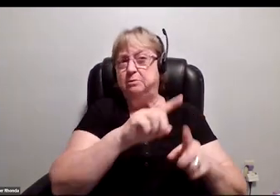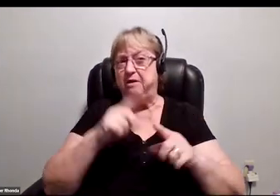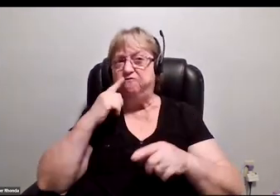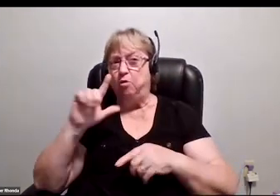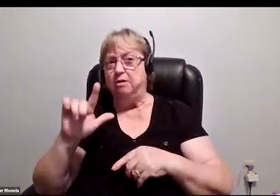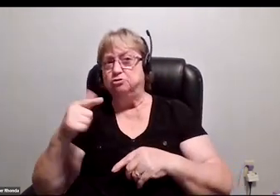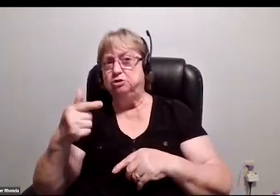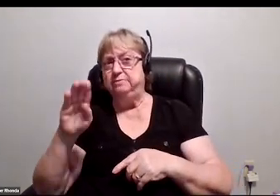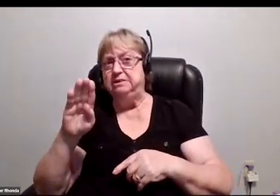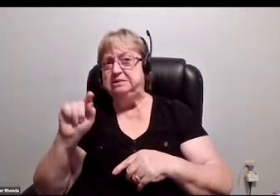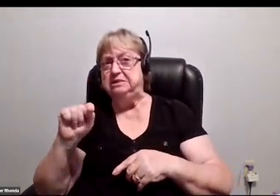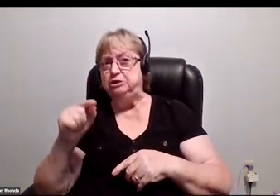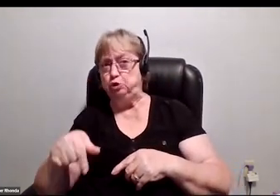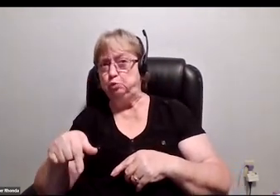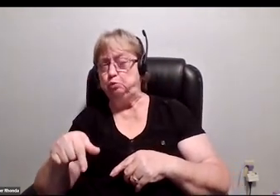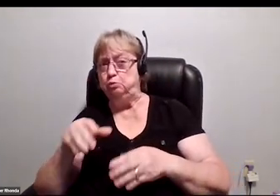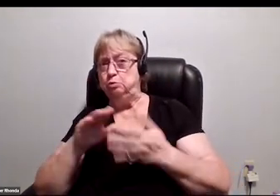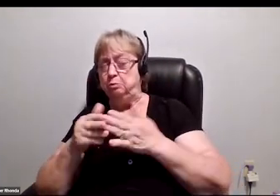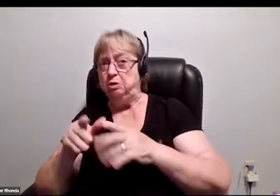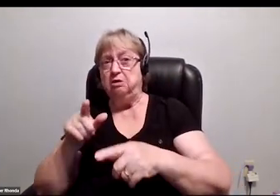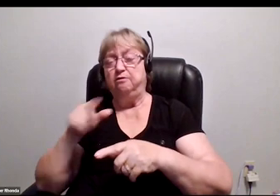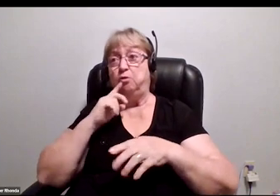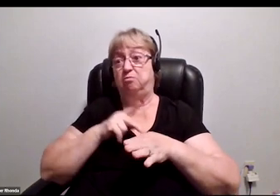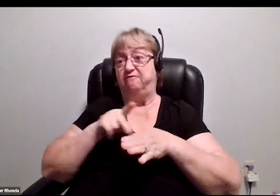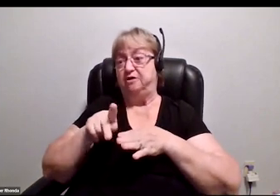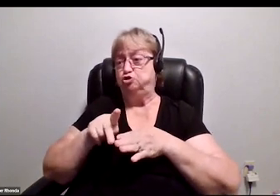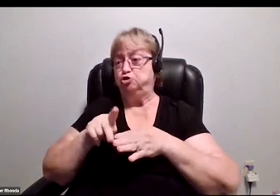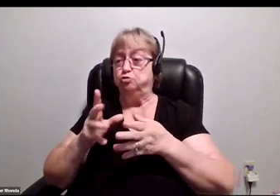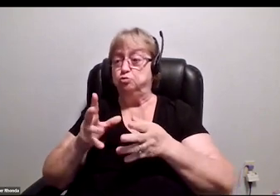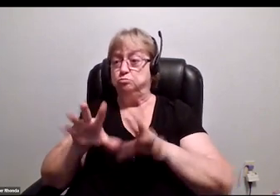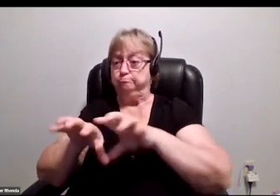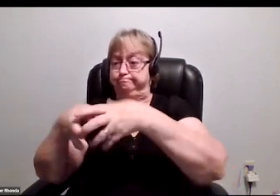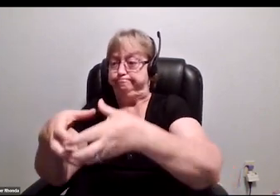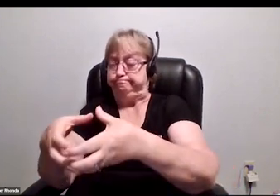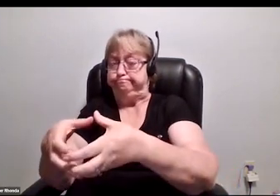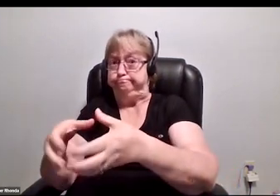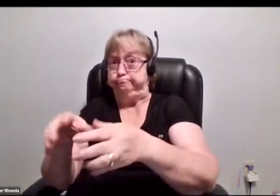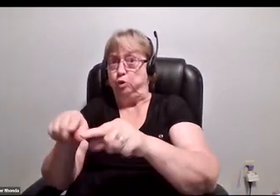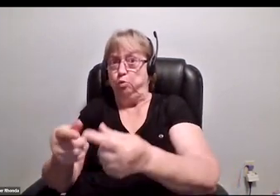They're like a professional affinity group for folks who are in the music industry